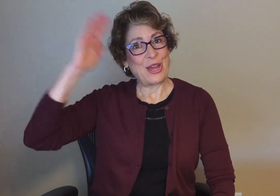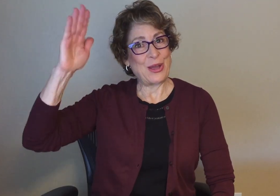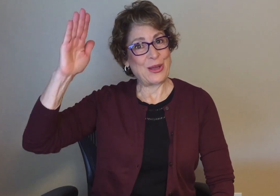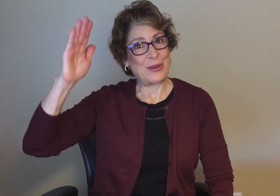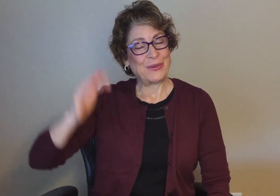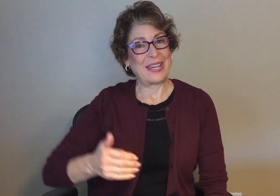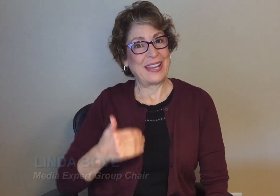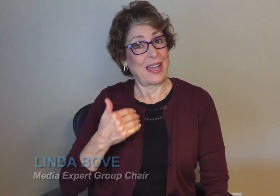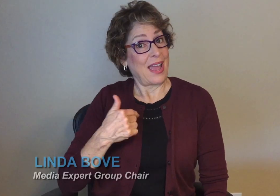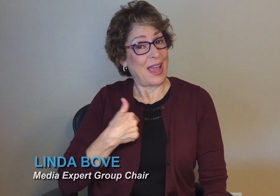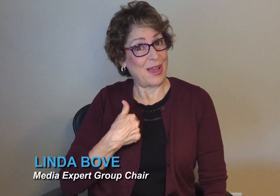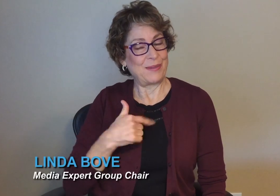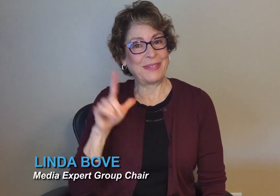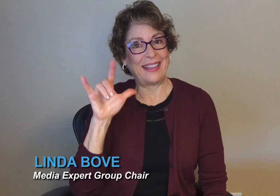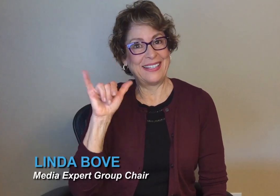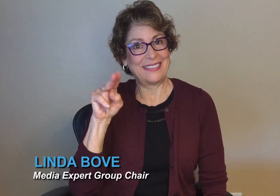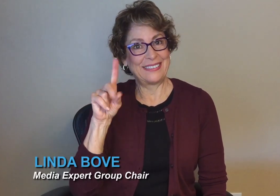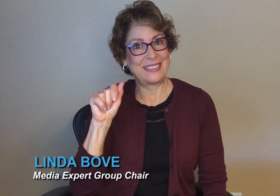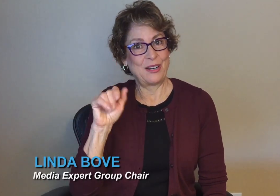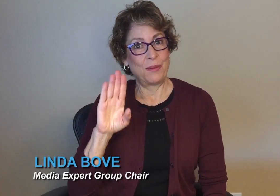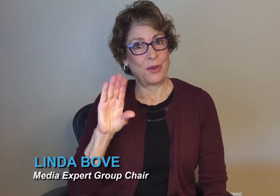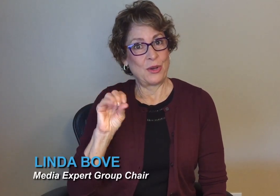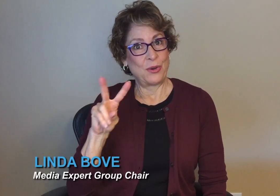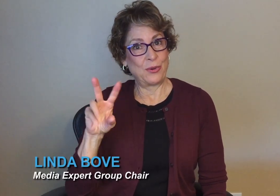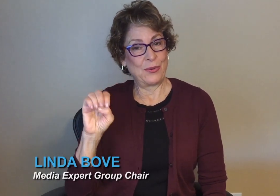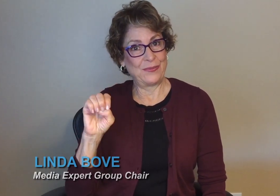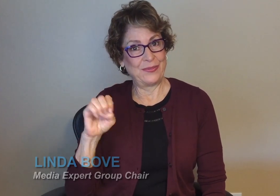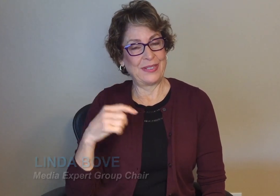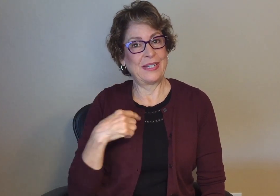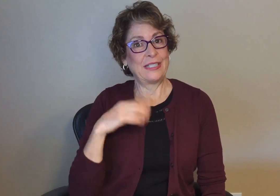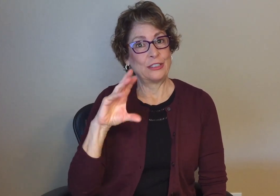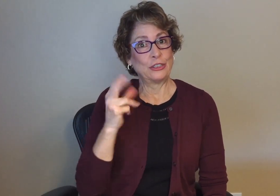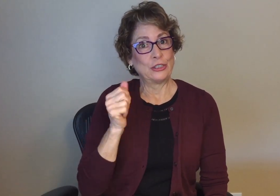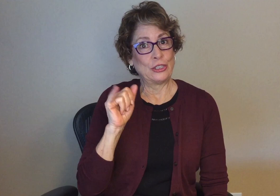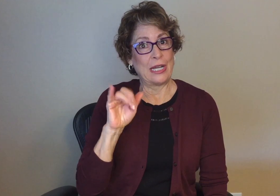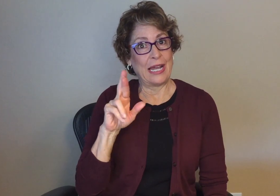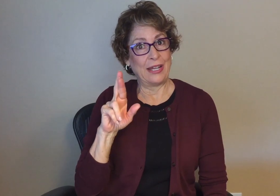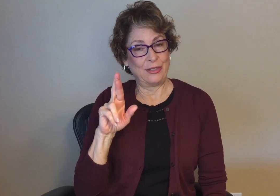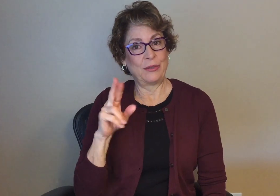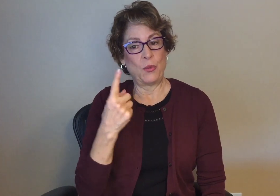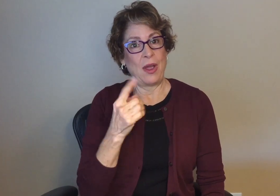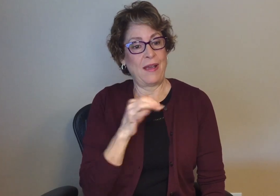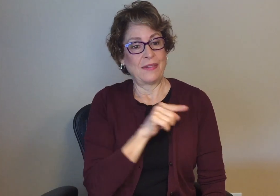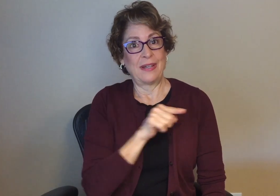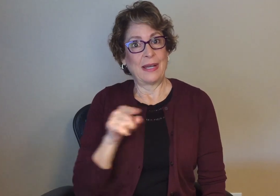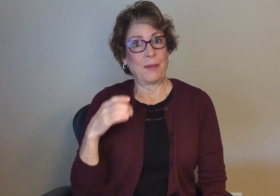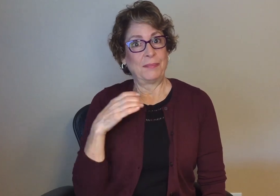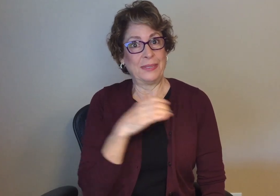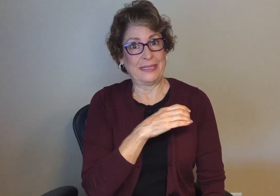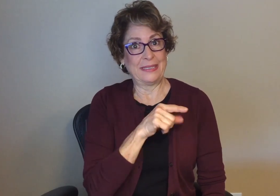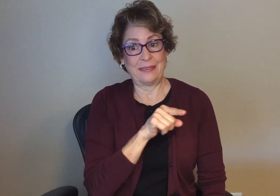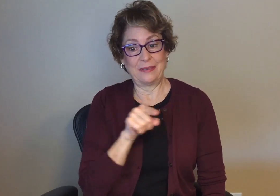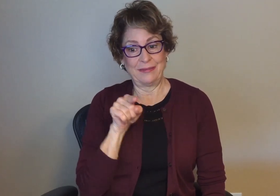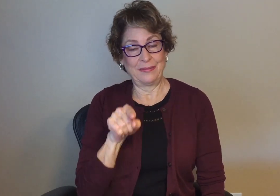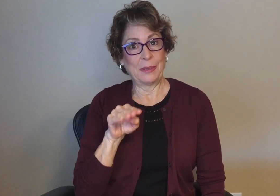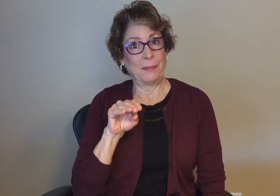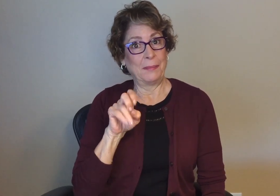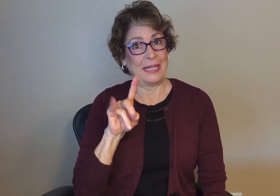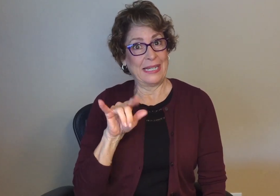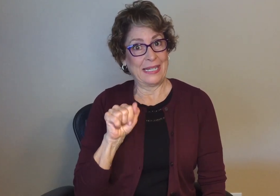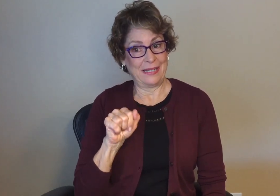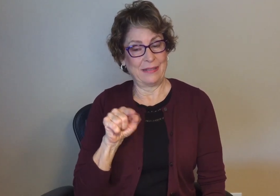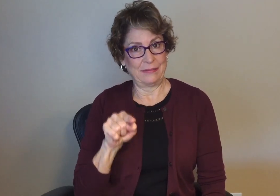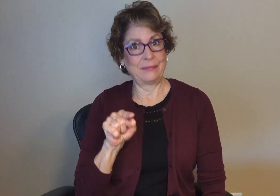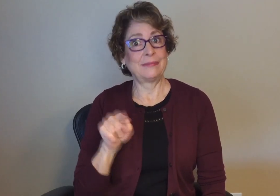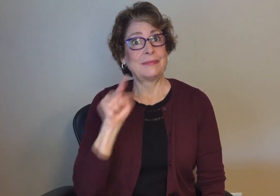Hello, my name is Linda Bove and I am the Chair of the Media Expert Group